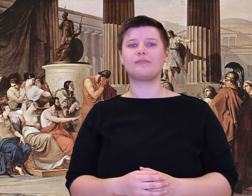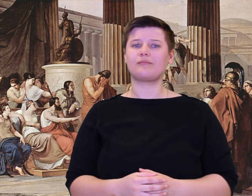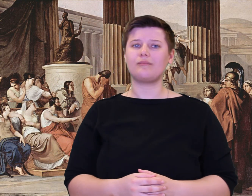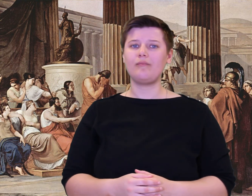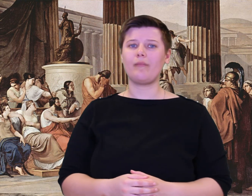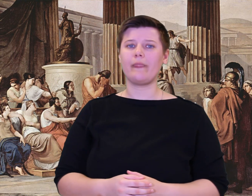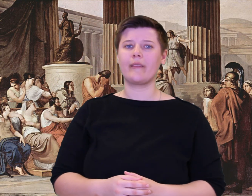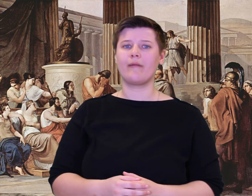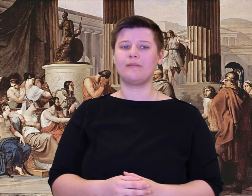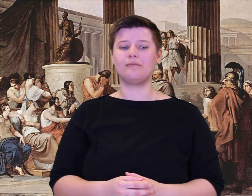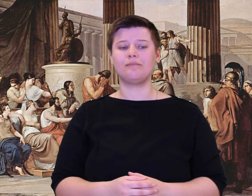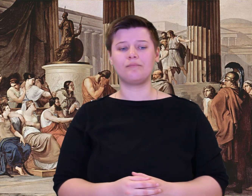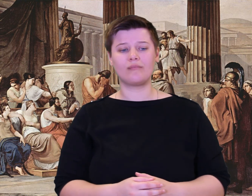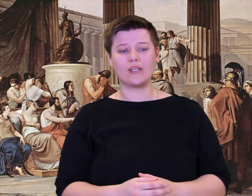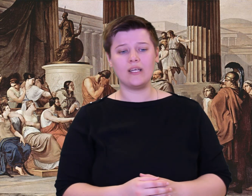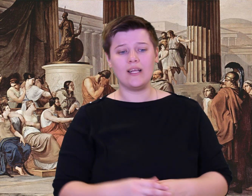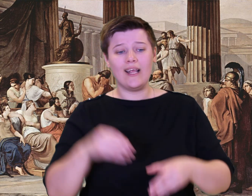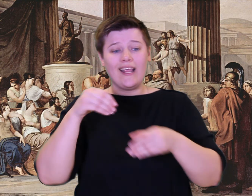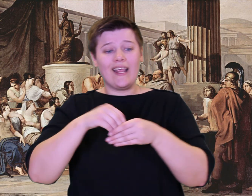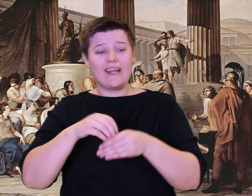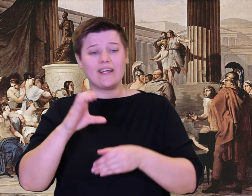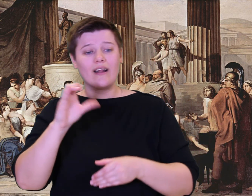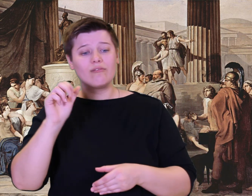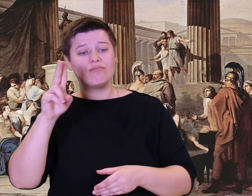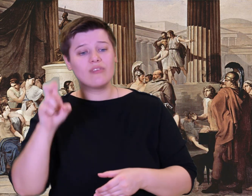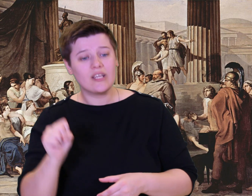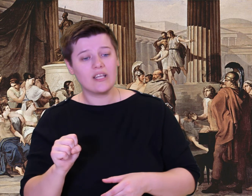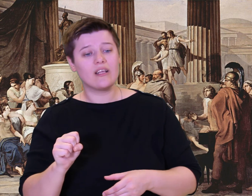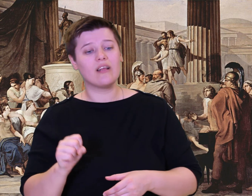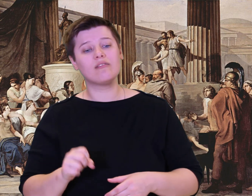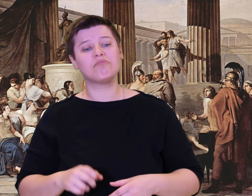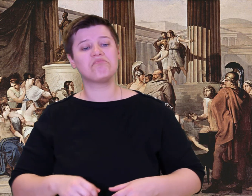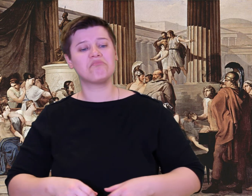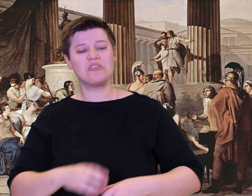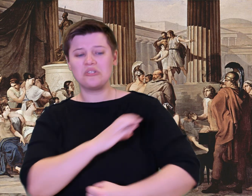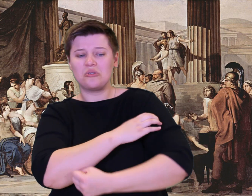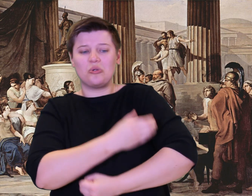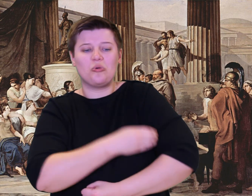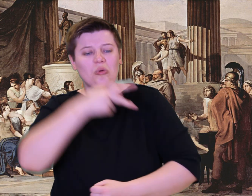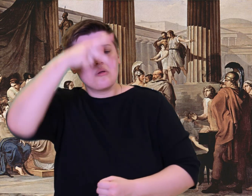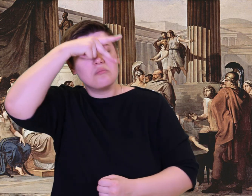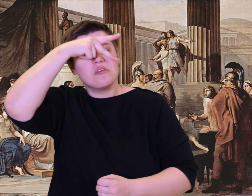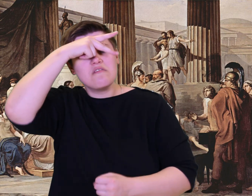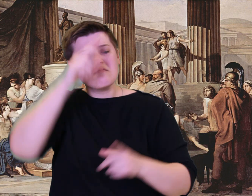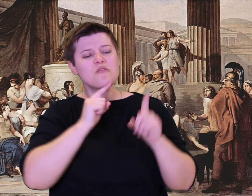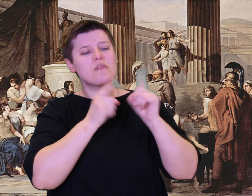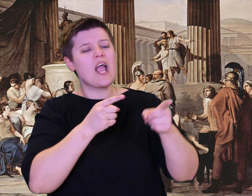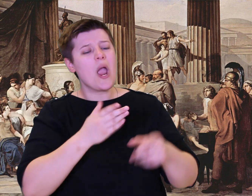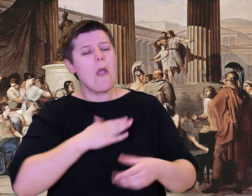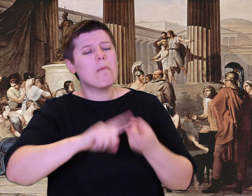stealing your herds, or trying to kill you, by some trick or force?'